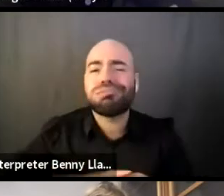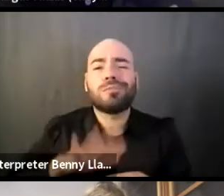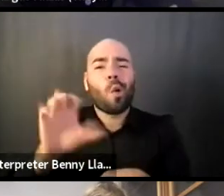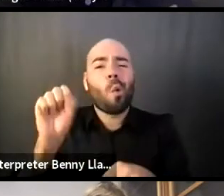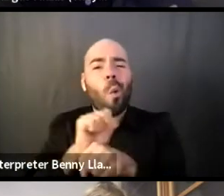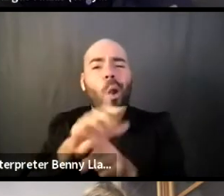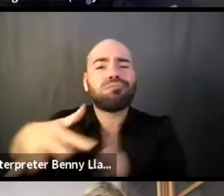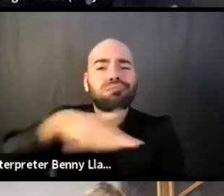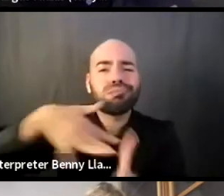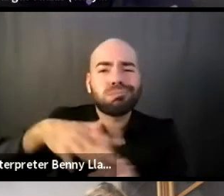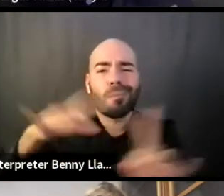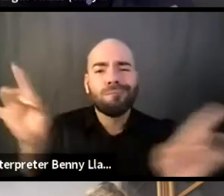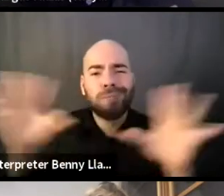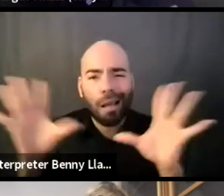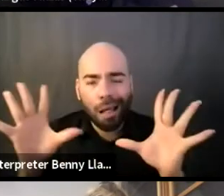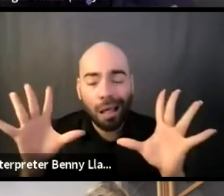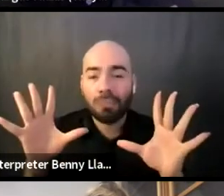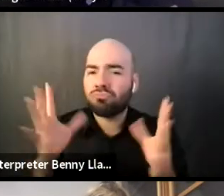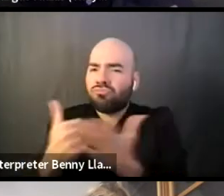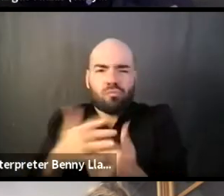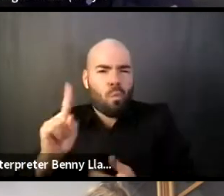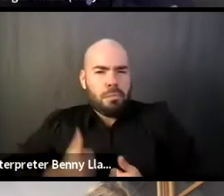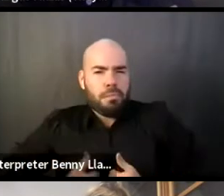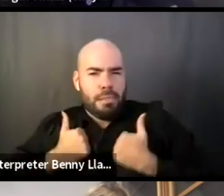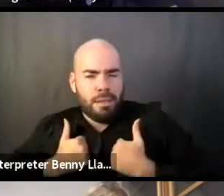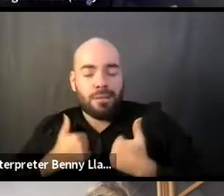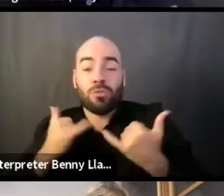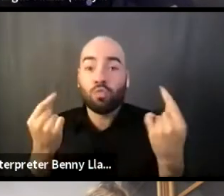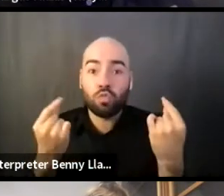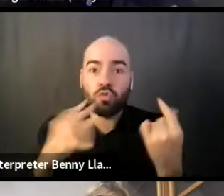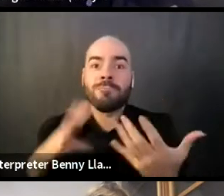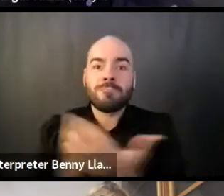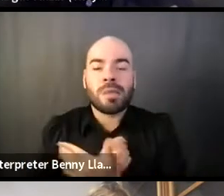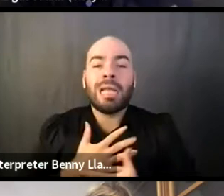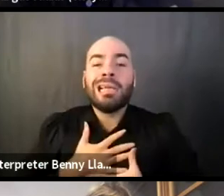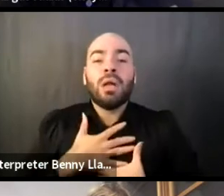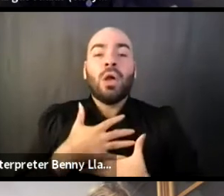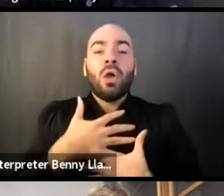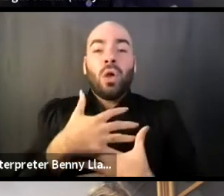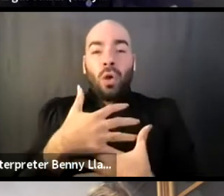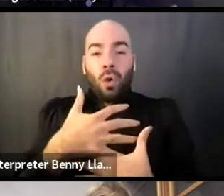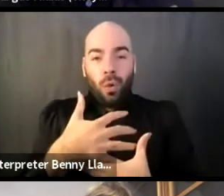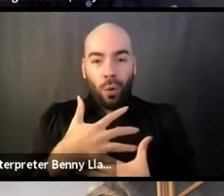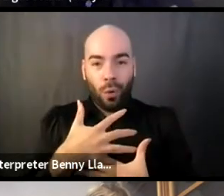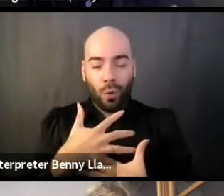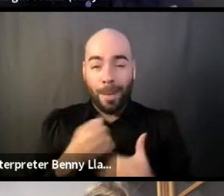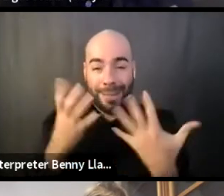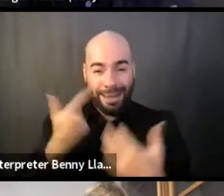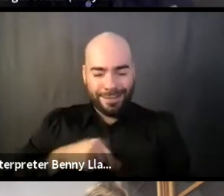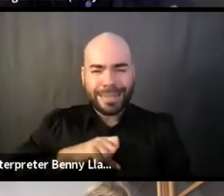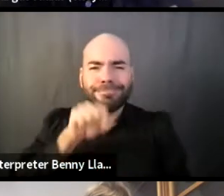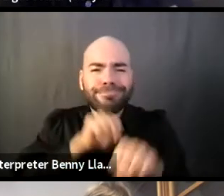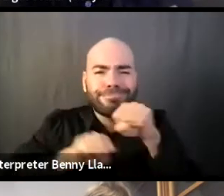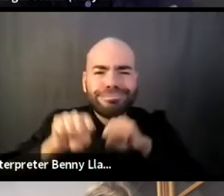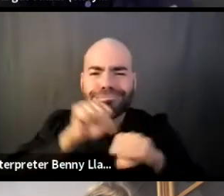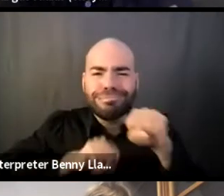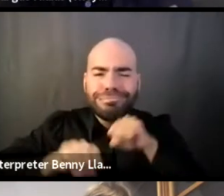I just wanted us to take like a quick little breath, 'cause a lot of us know how to push through, but this is supposed to be a safe space.